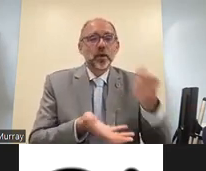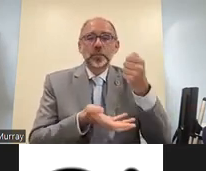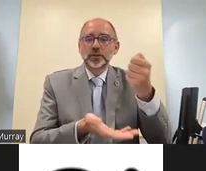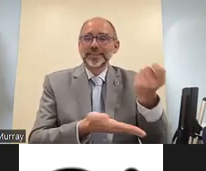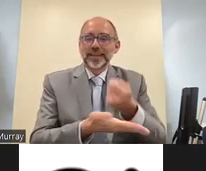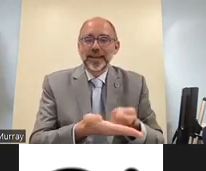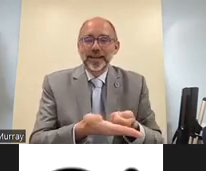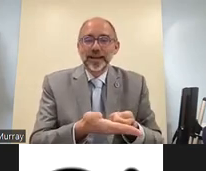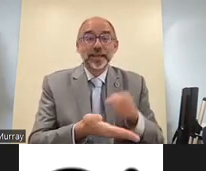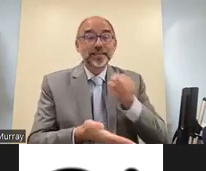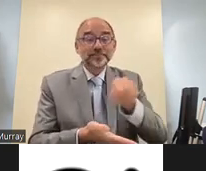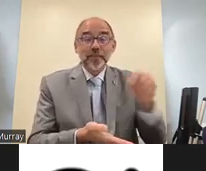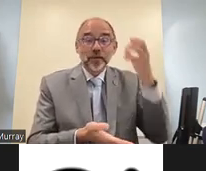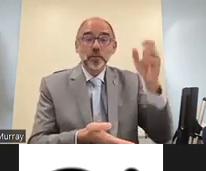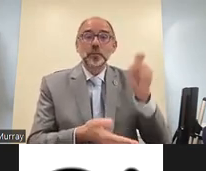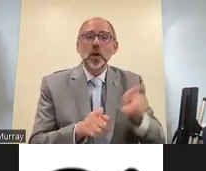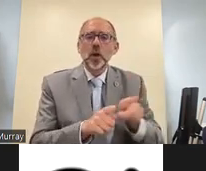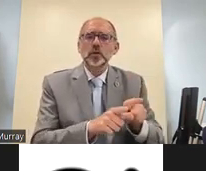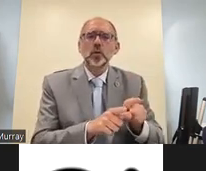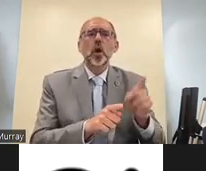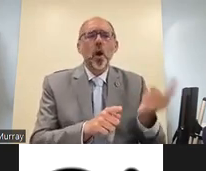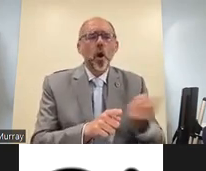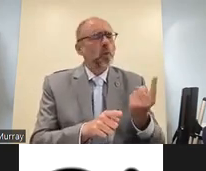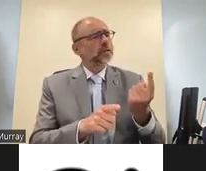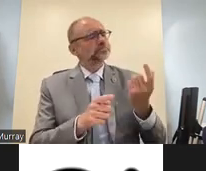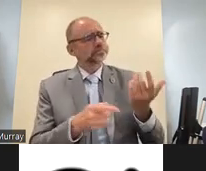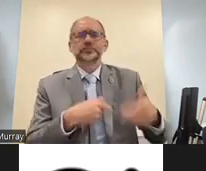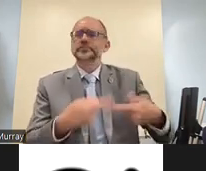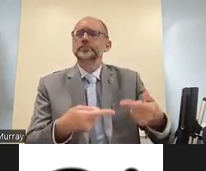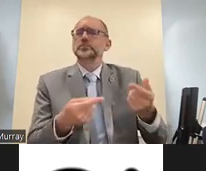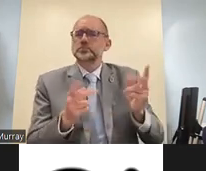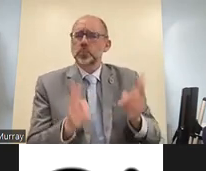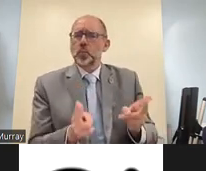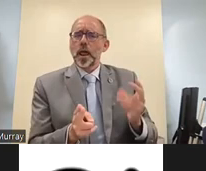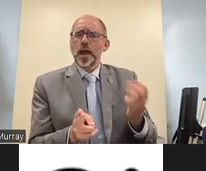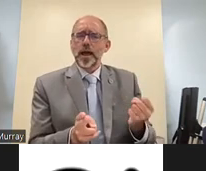to support sign language and that's included in budgetary measures to ensure from the get-go